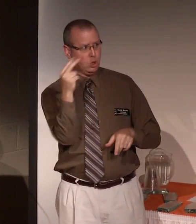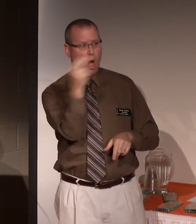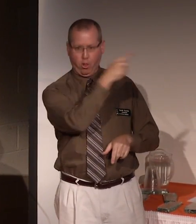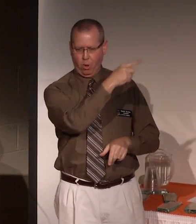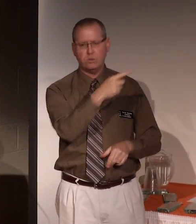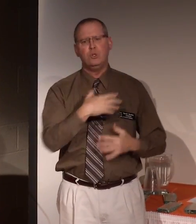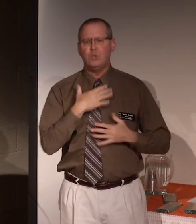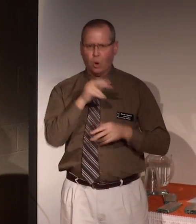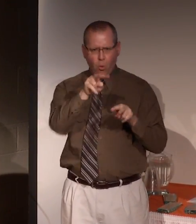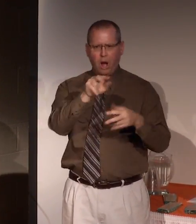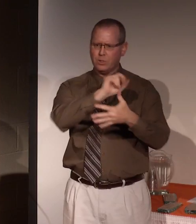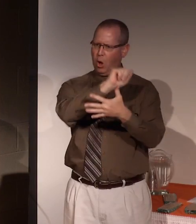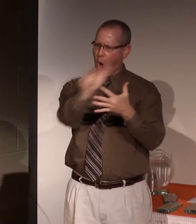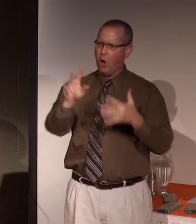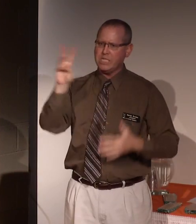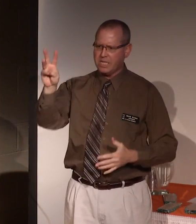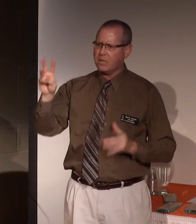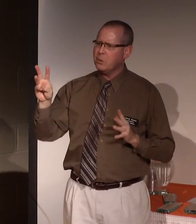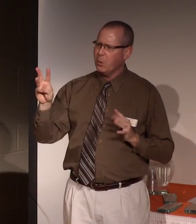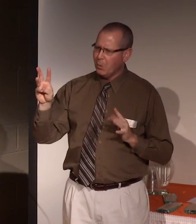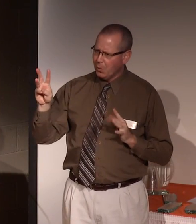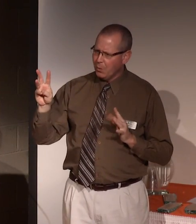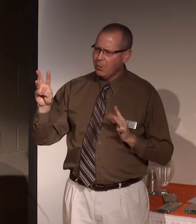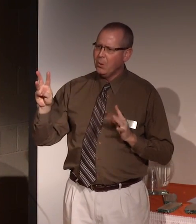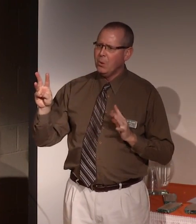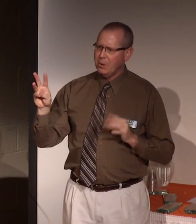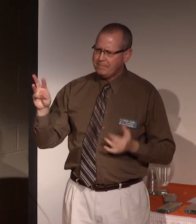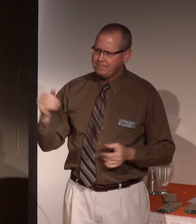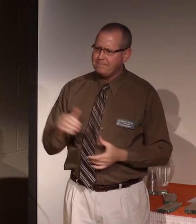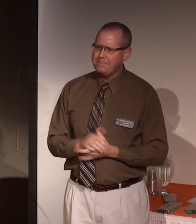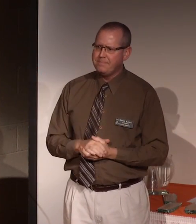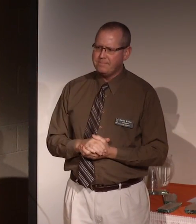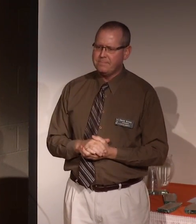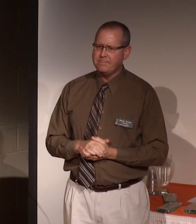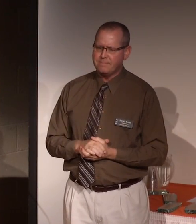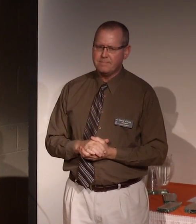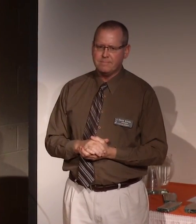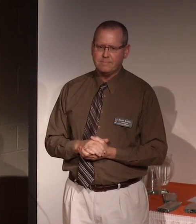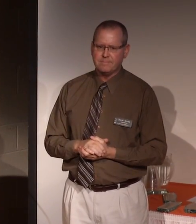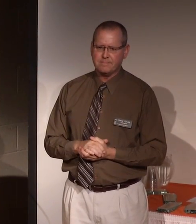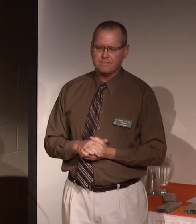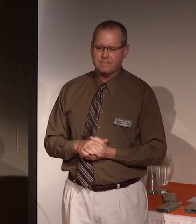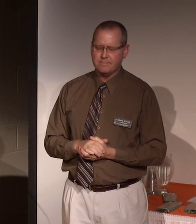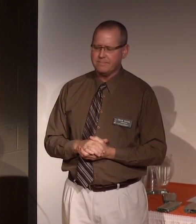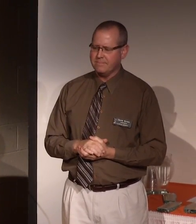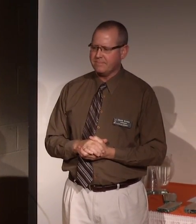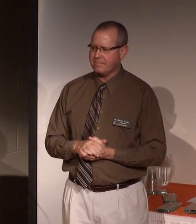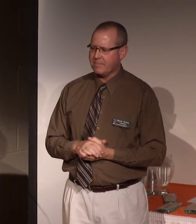They're very enjoyable.